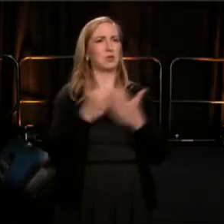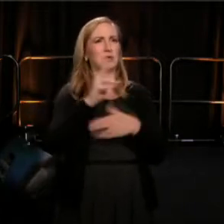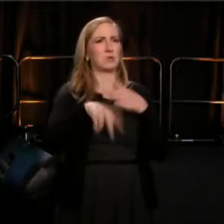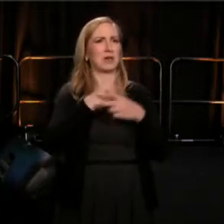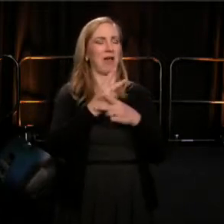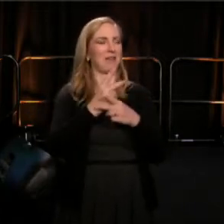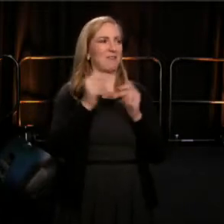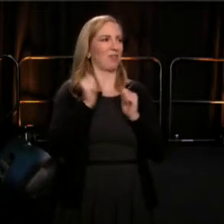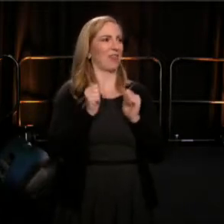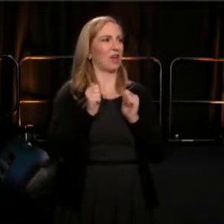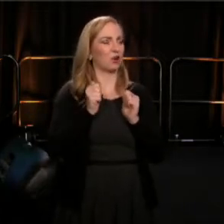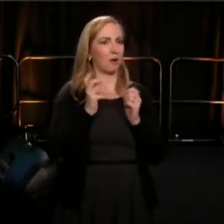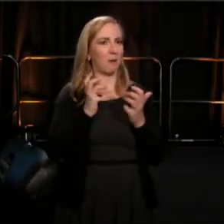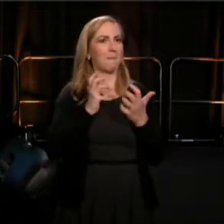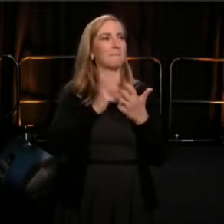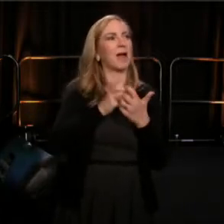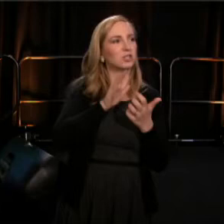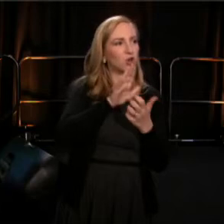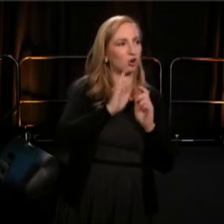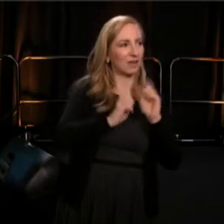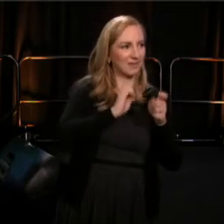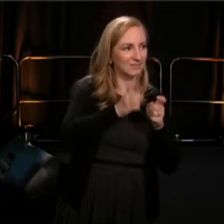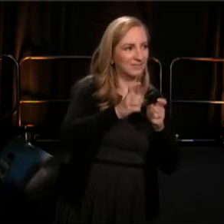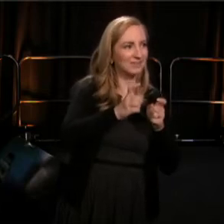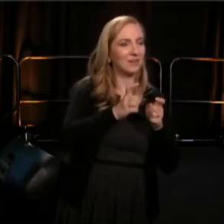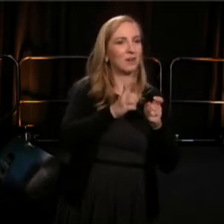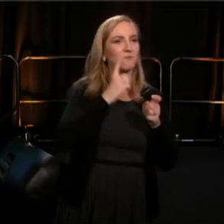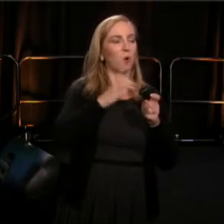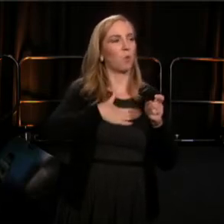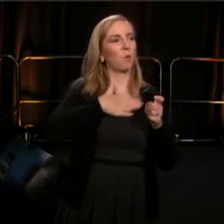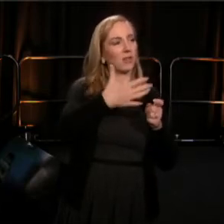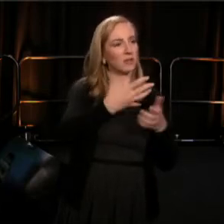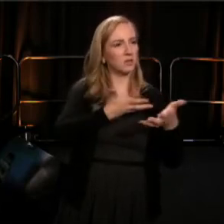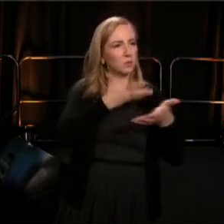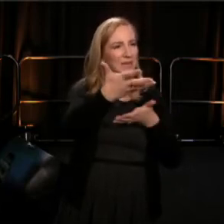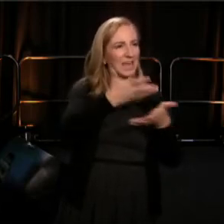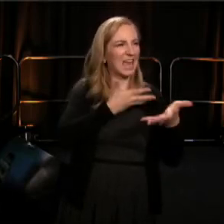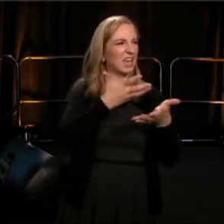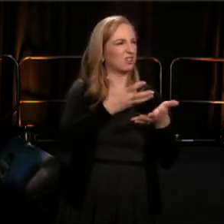as an actor with a willingness to engage difficult social issues,